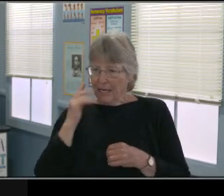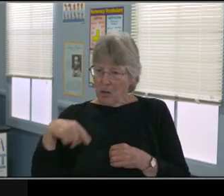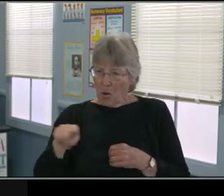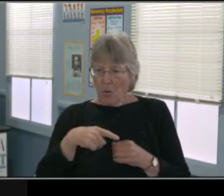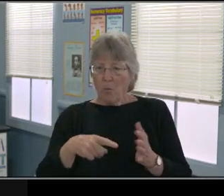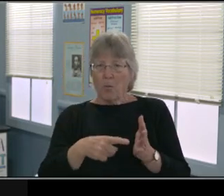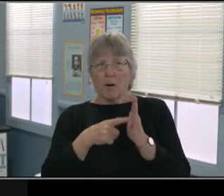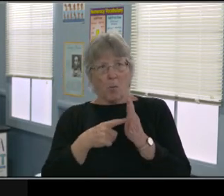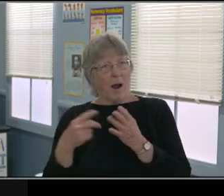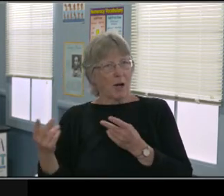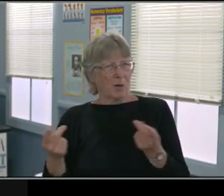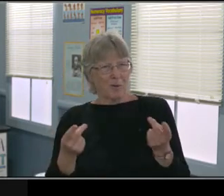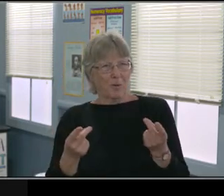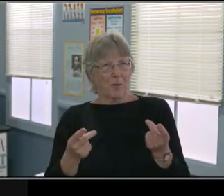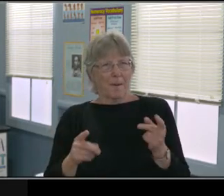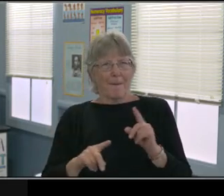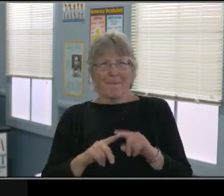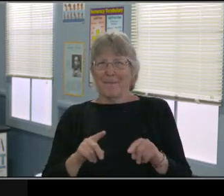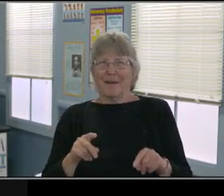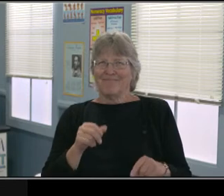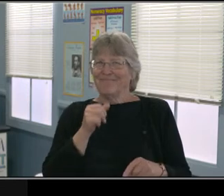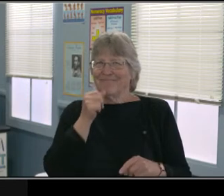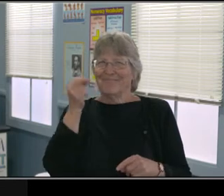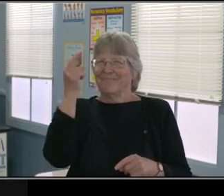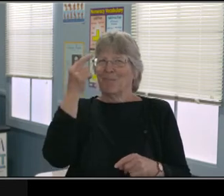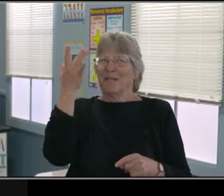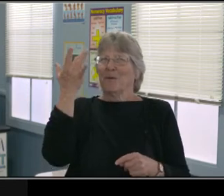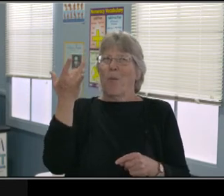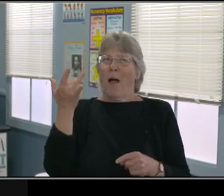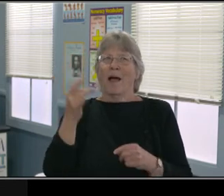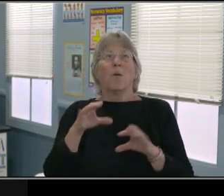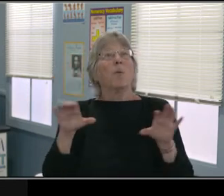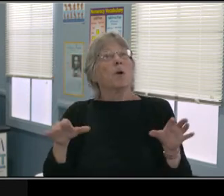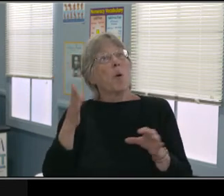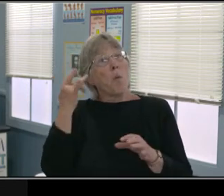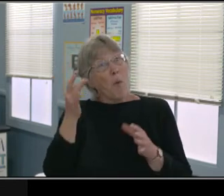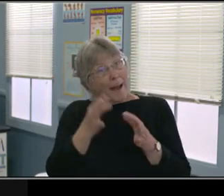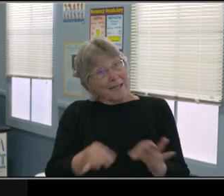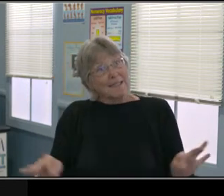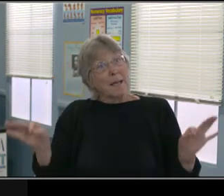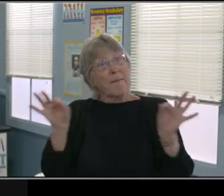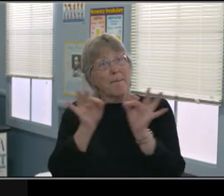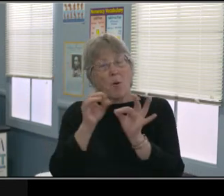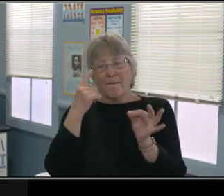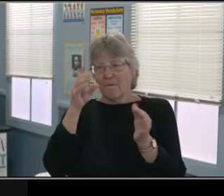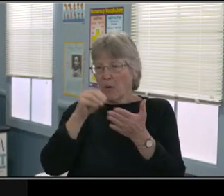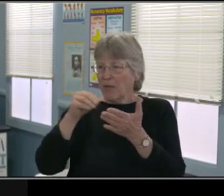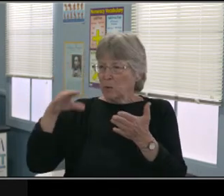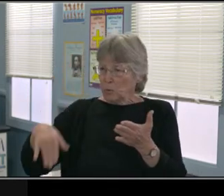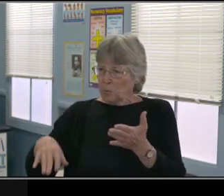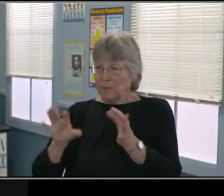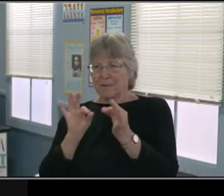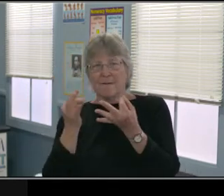that can help you as you're sitting in those IEP meetings. Think about, so that it's not just about, well what does the kid need?